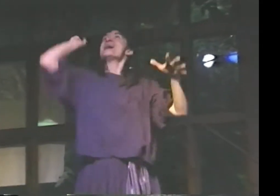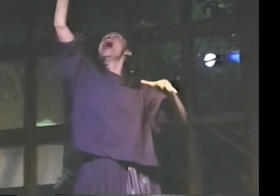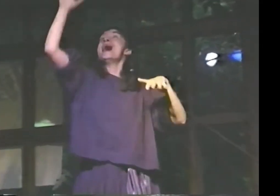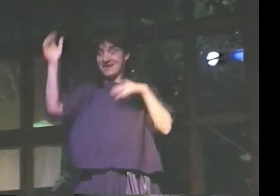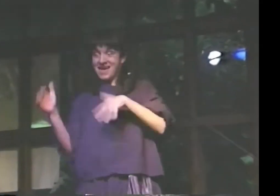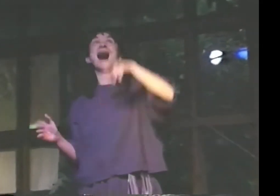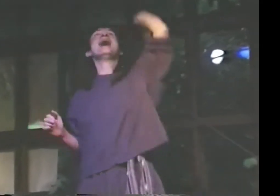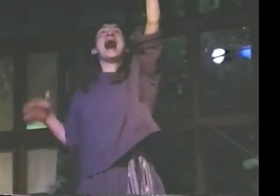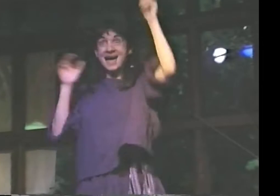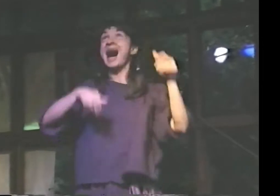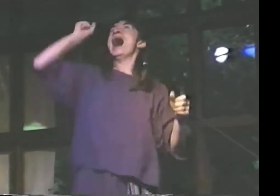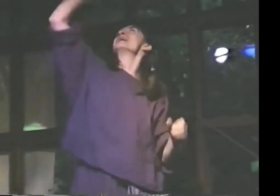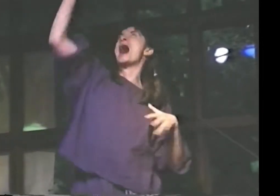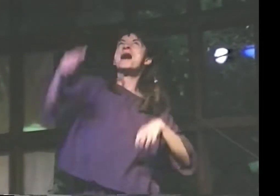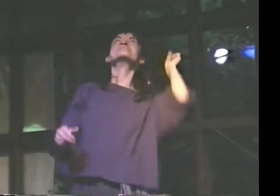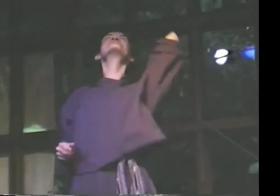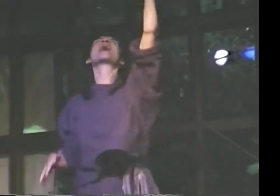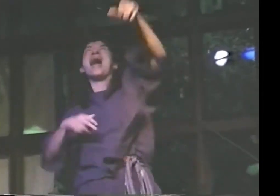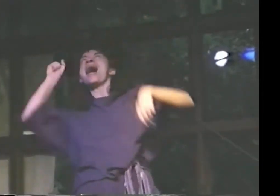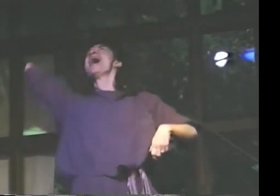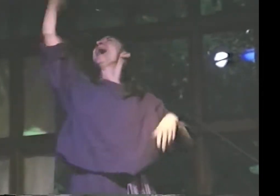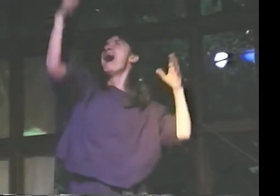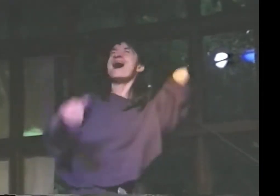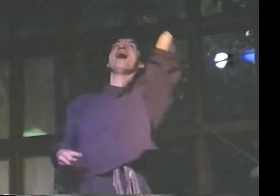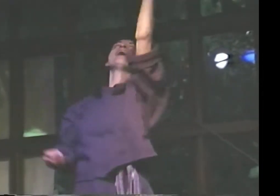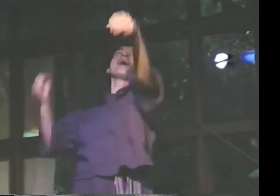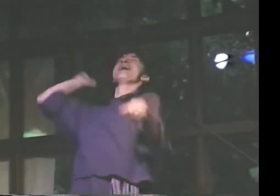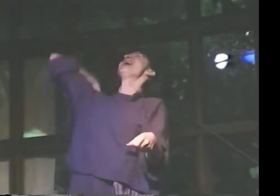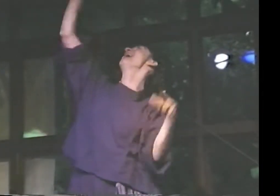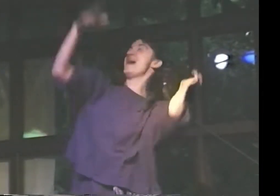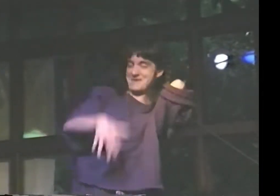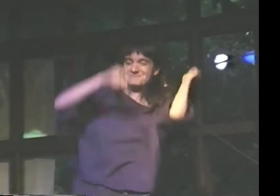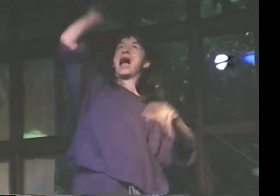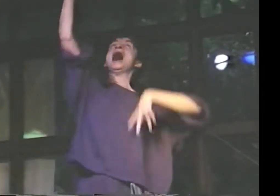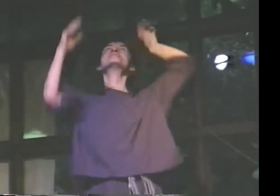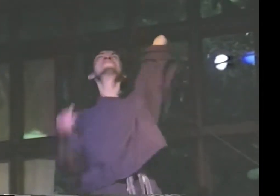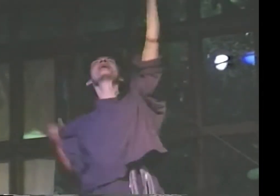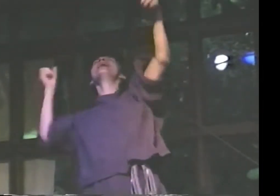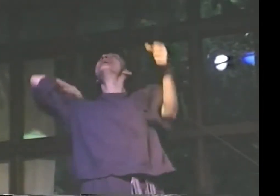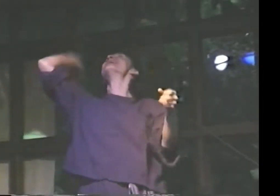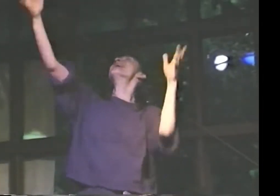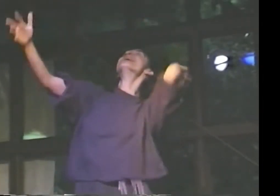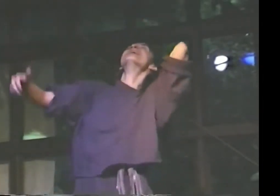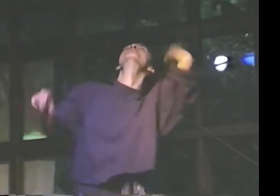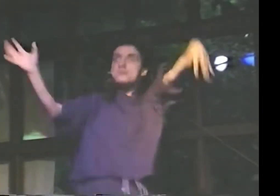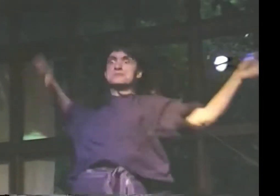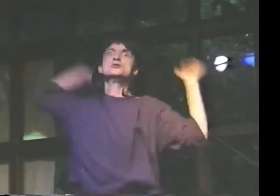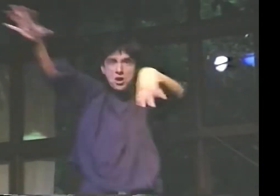BLACK. HANDS ARE THE BRUSHES FOR THE COLORS OF ASL.